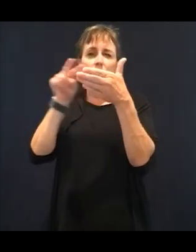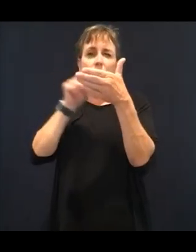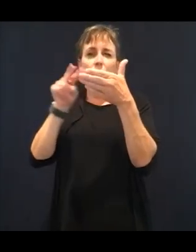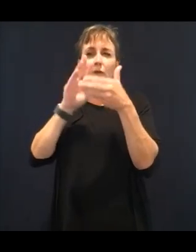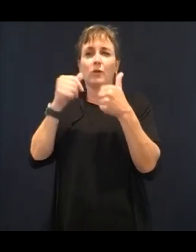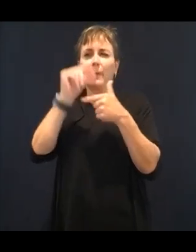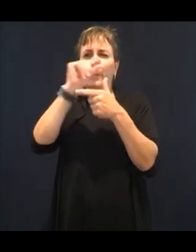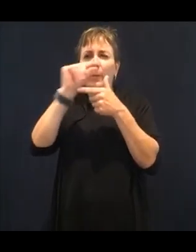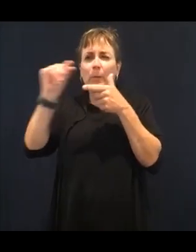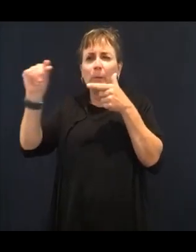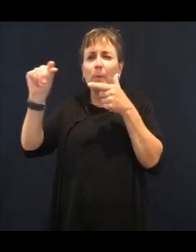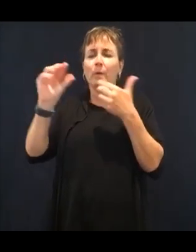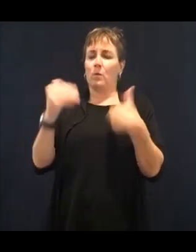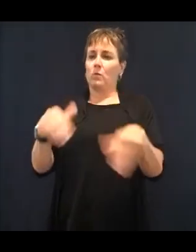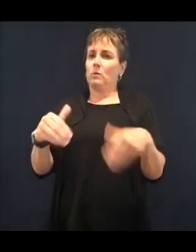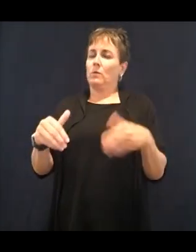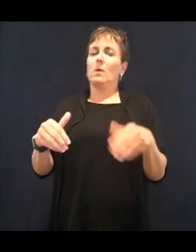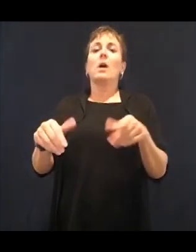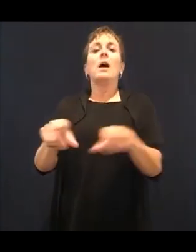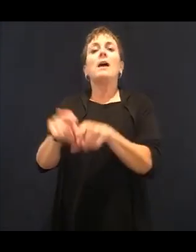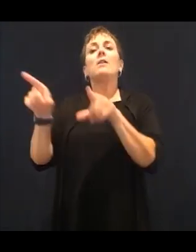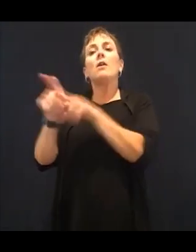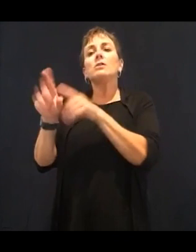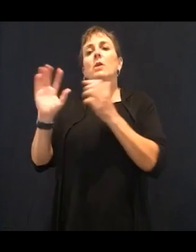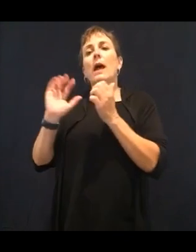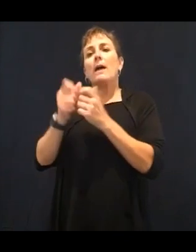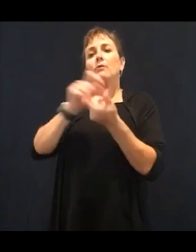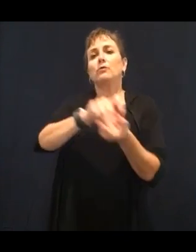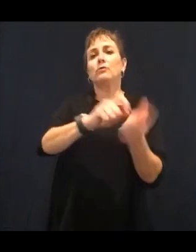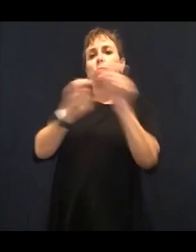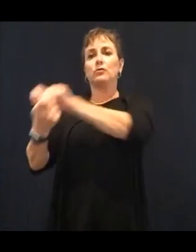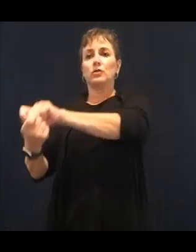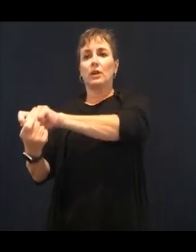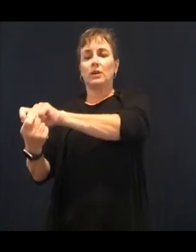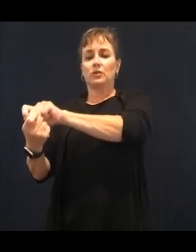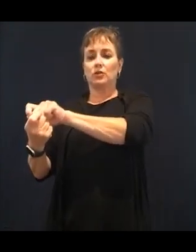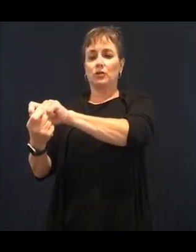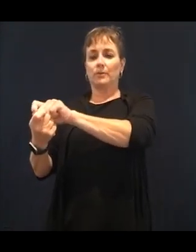one common ingredient that can help you get control